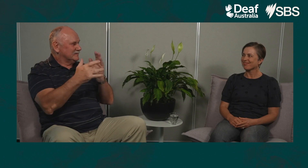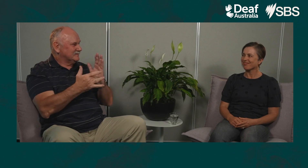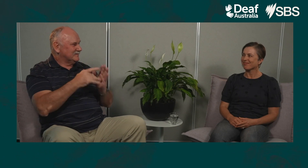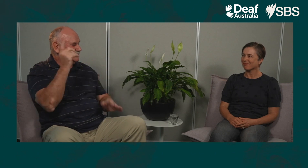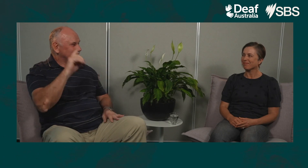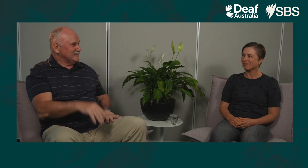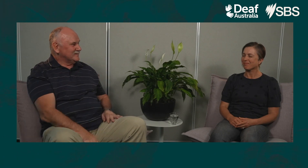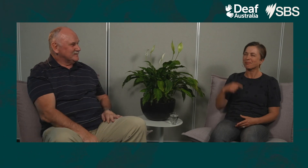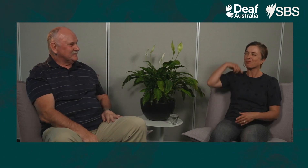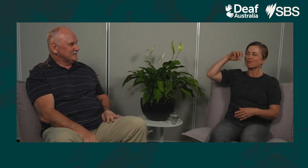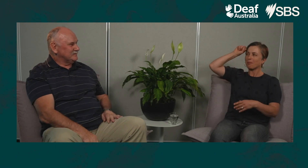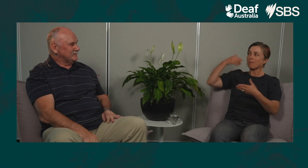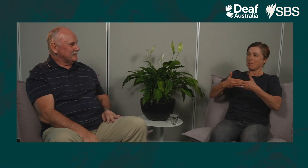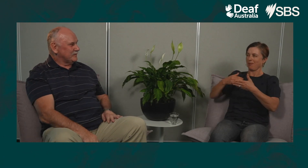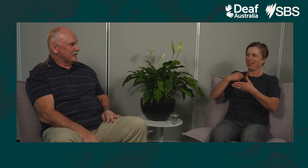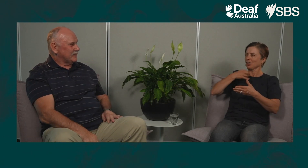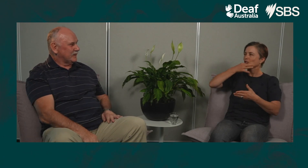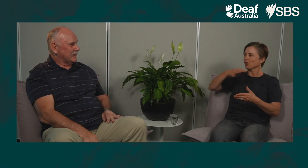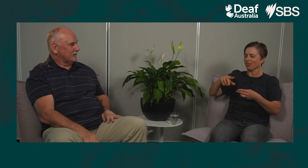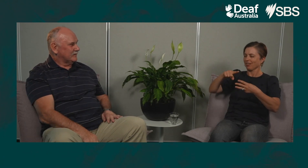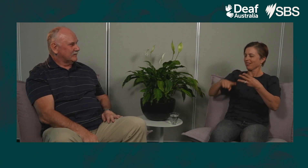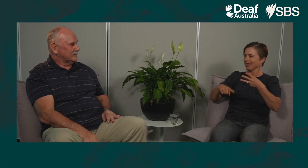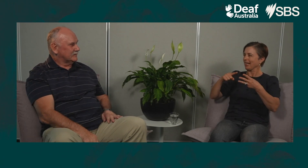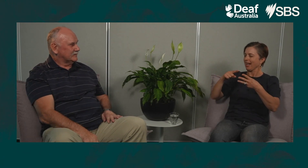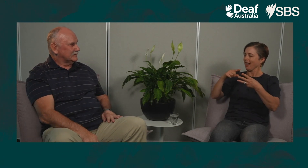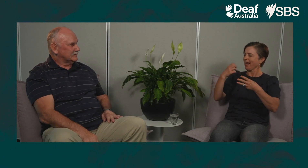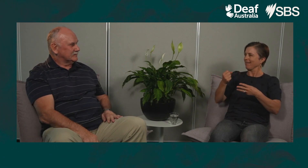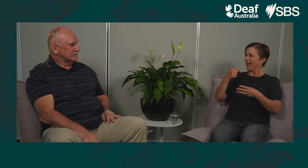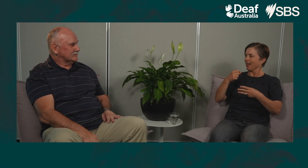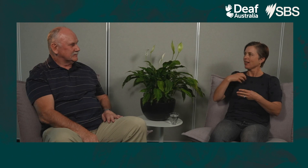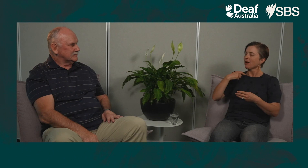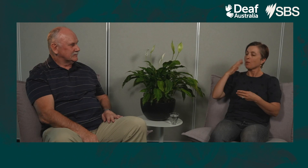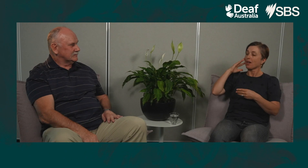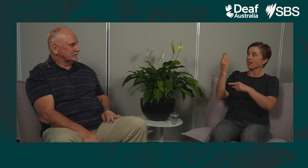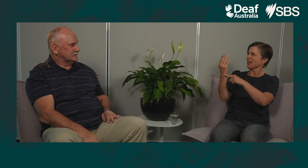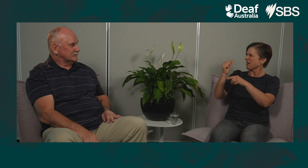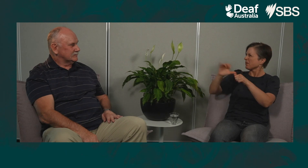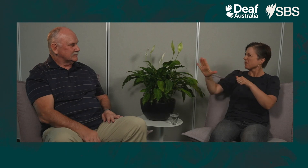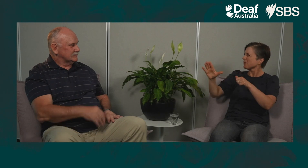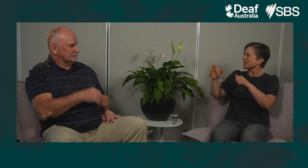is much better than what it used to be. I have three children now and my favorite tech was the baby cry alarm,